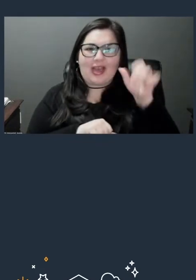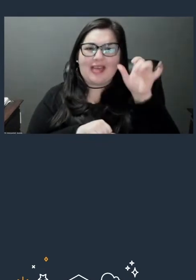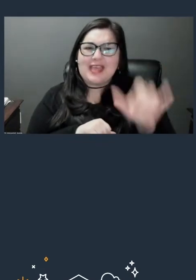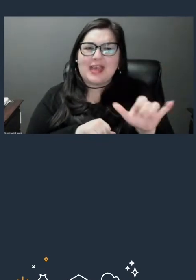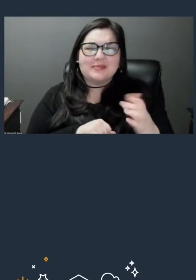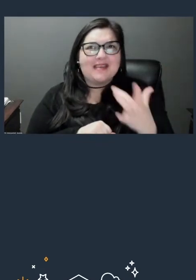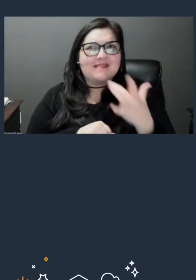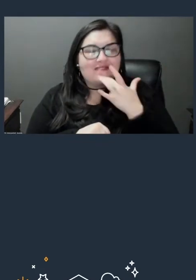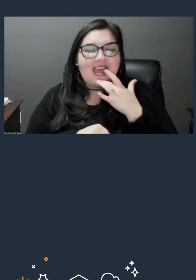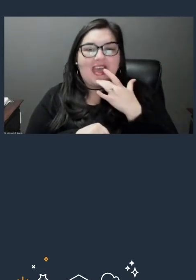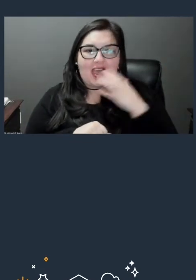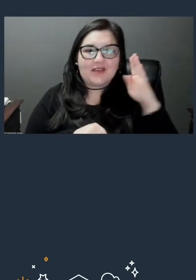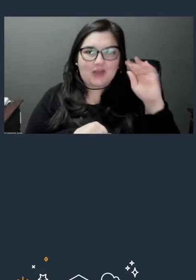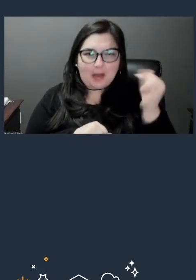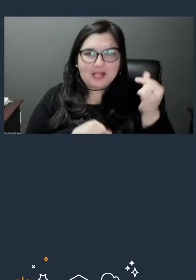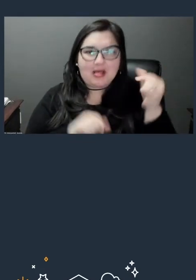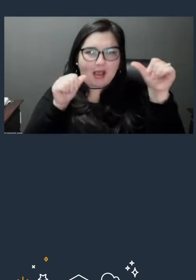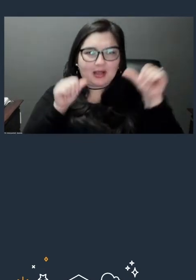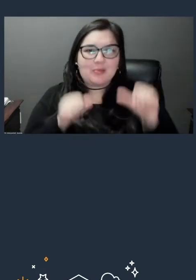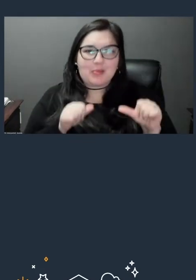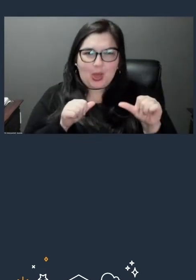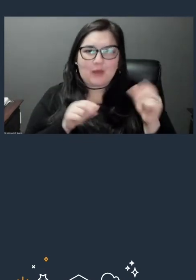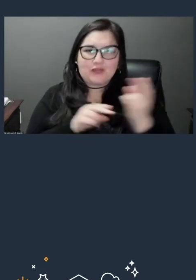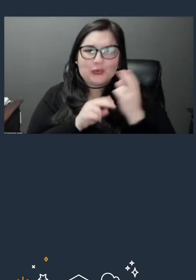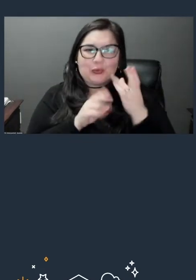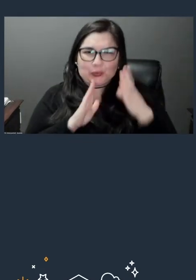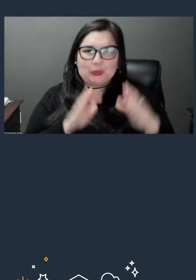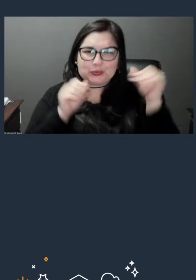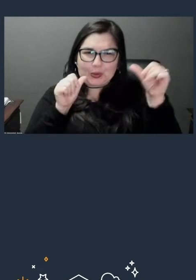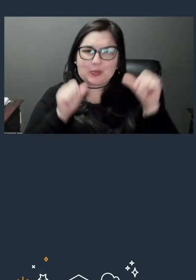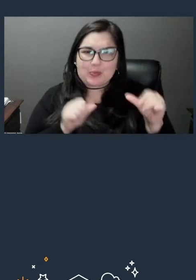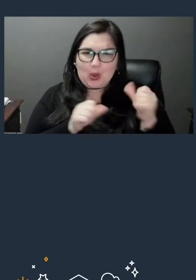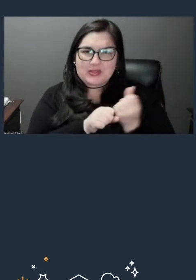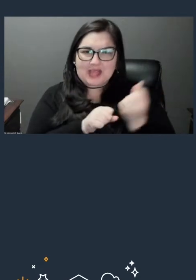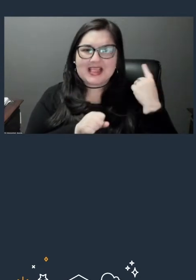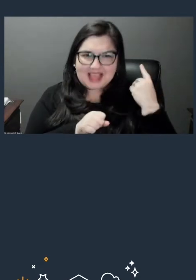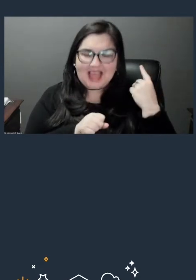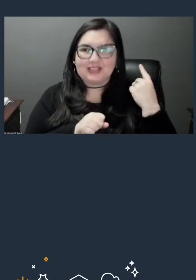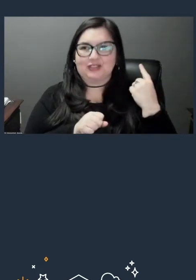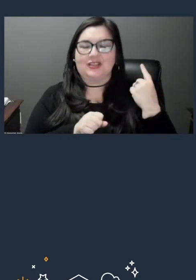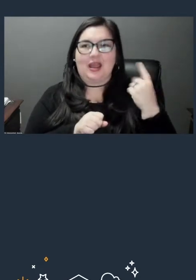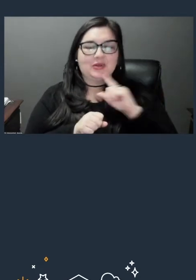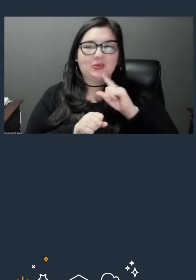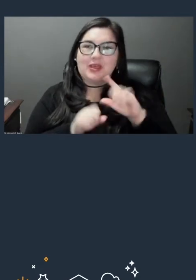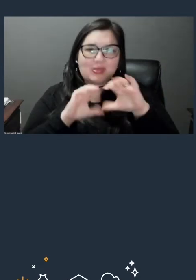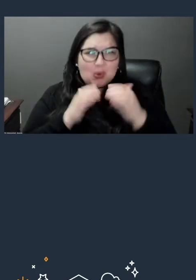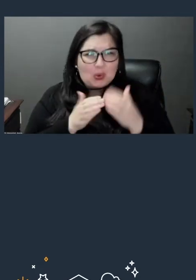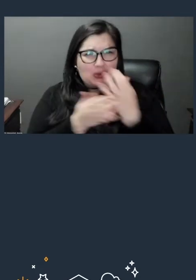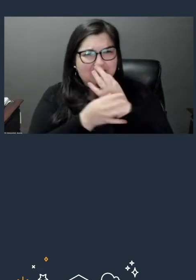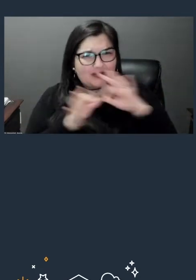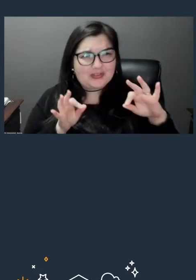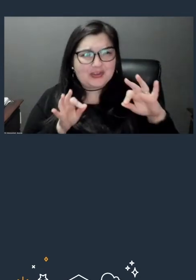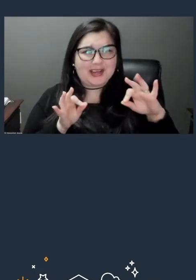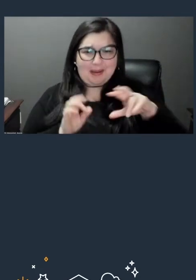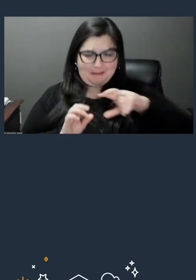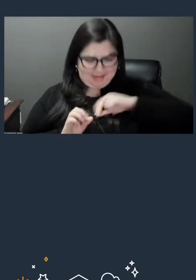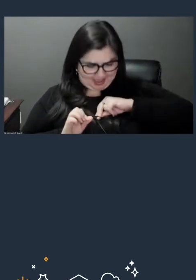for the news blog last year, 'cause I think it's the fact that the courses are free and you get the badges, et cetera, it's a great level for people who want to get started learning in the cloud.